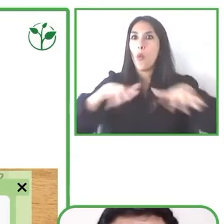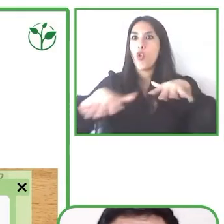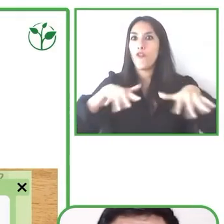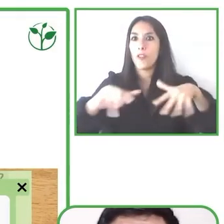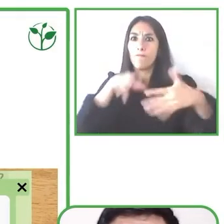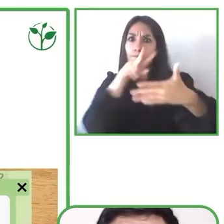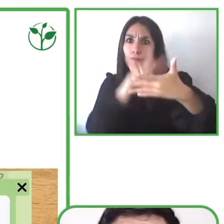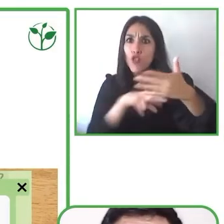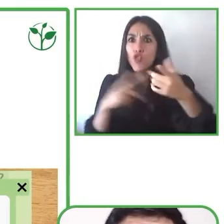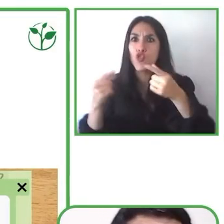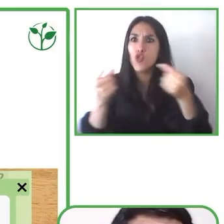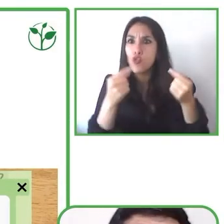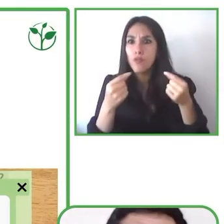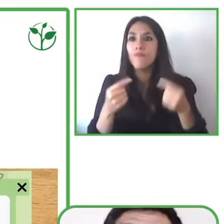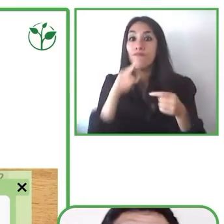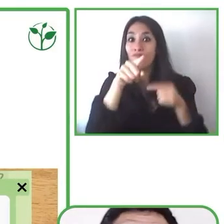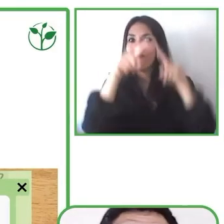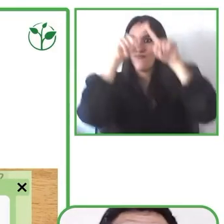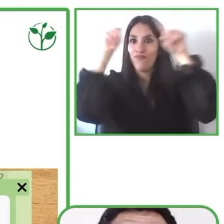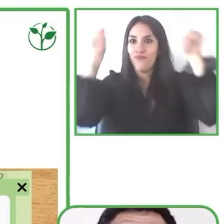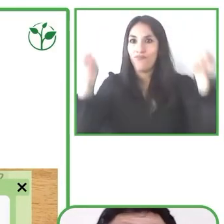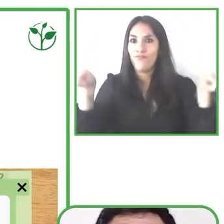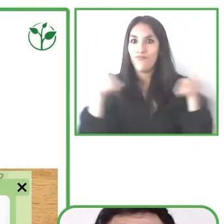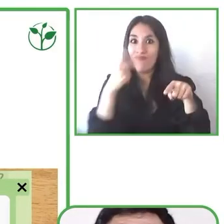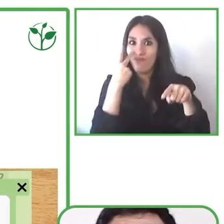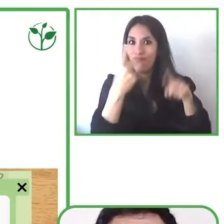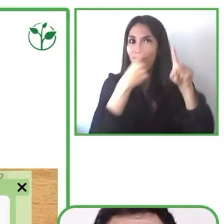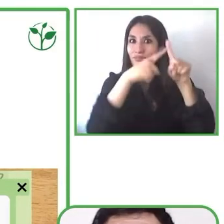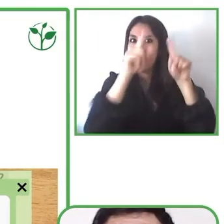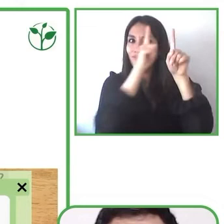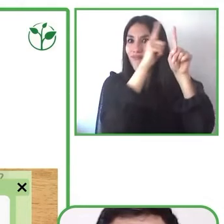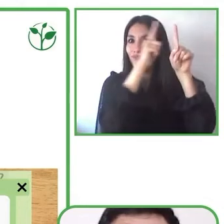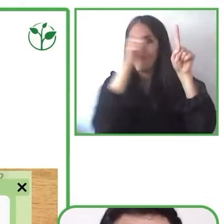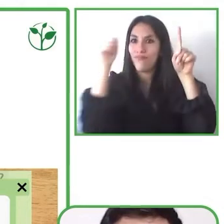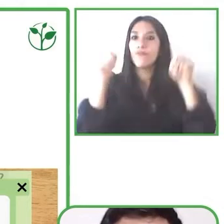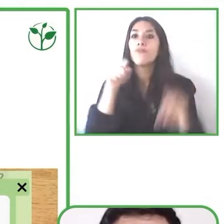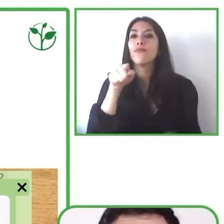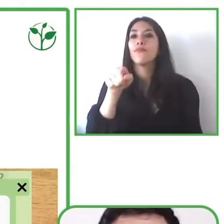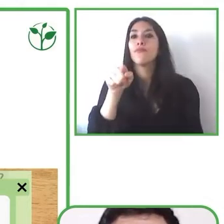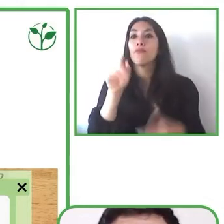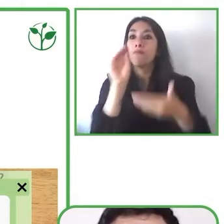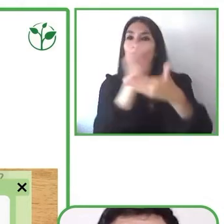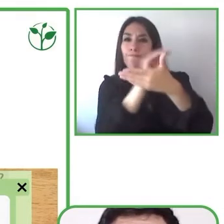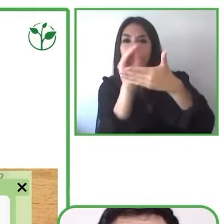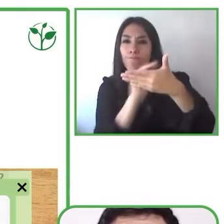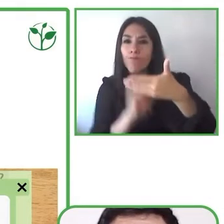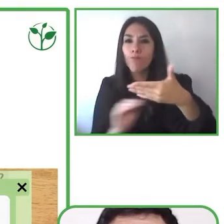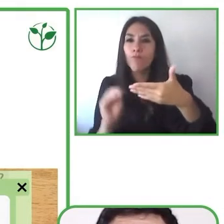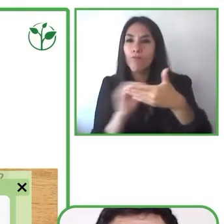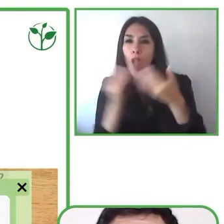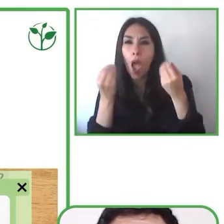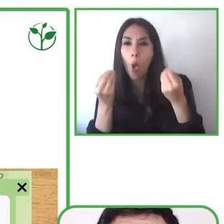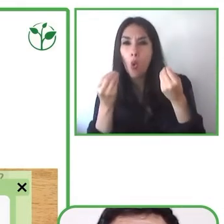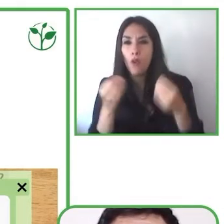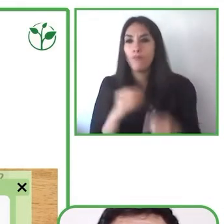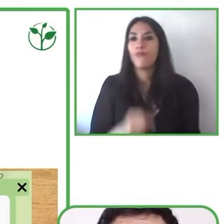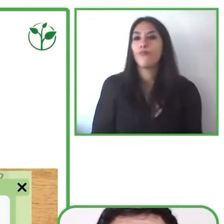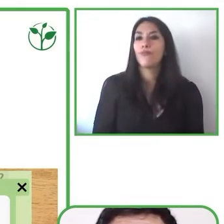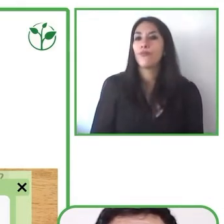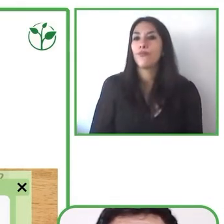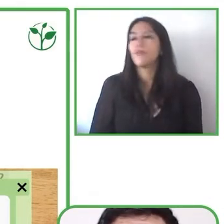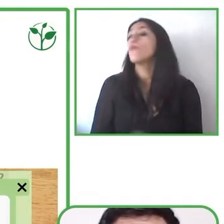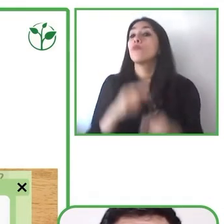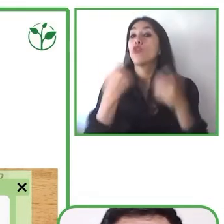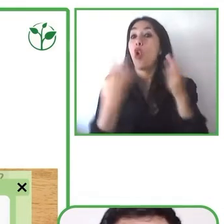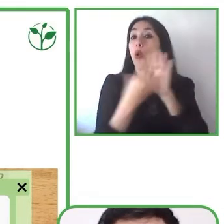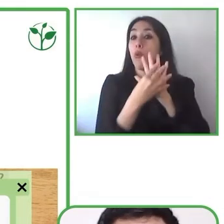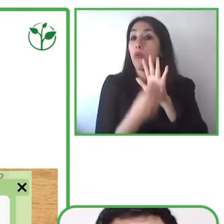desktop or desk that is this an innovative component that is different to the traditional